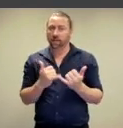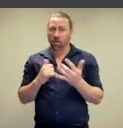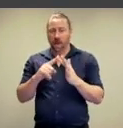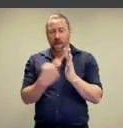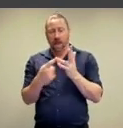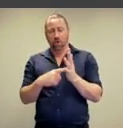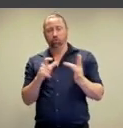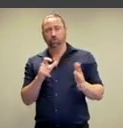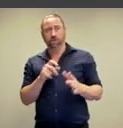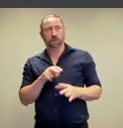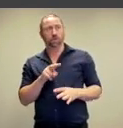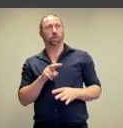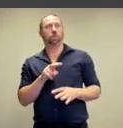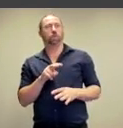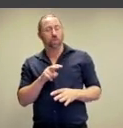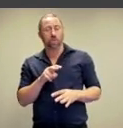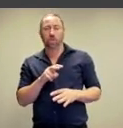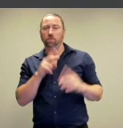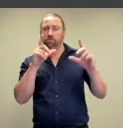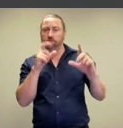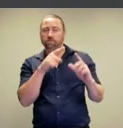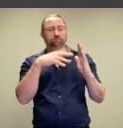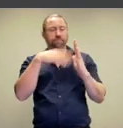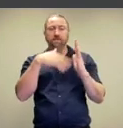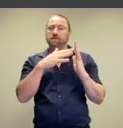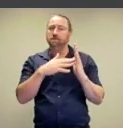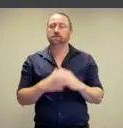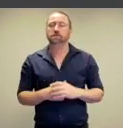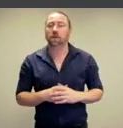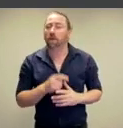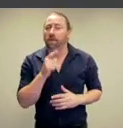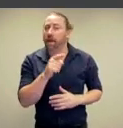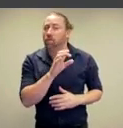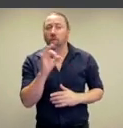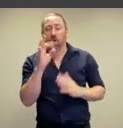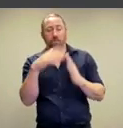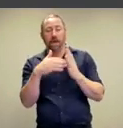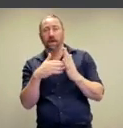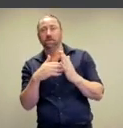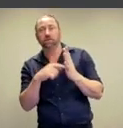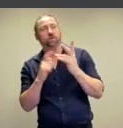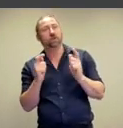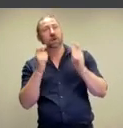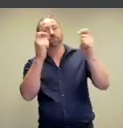and highly erotic viewpoint and so this was not painted with the